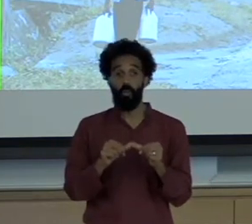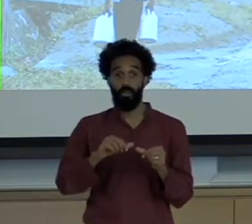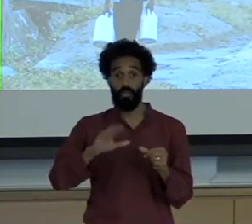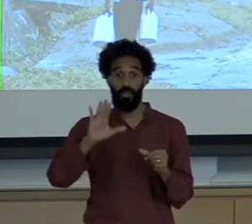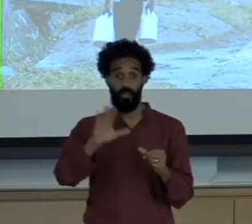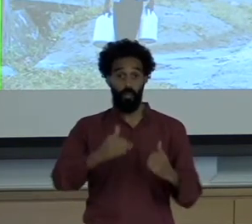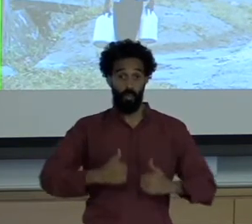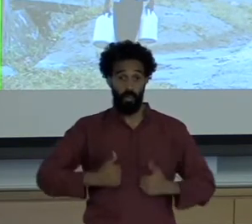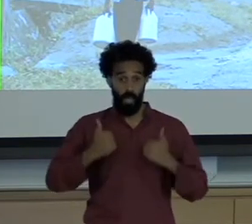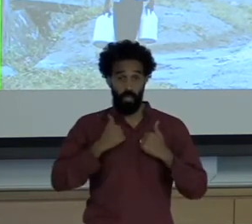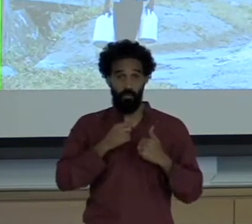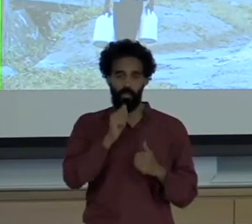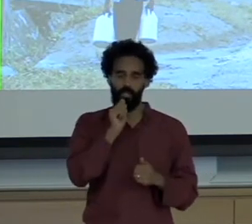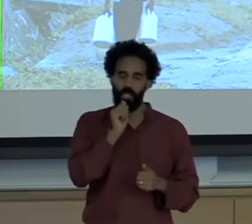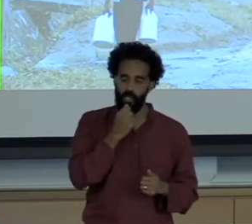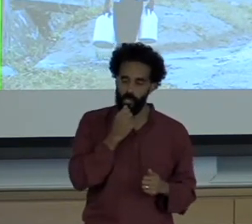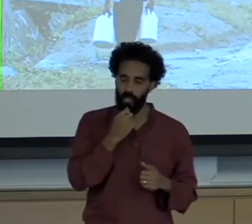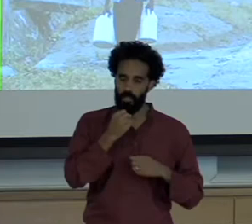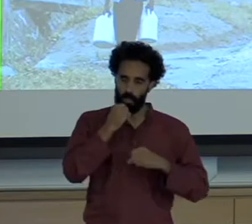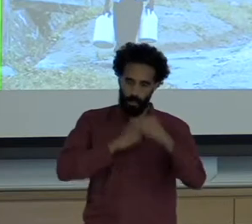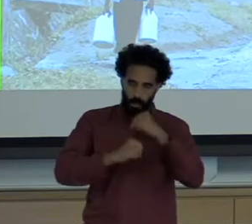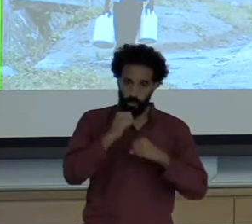suffering and trauma go mostly unreported.